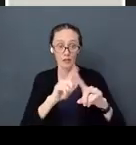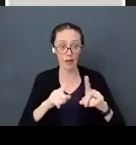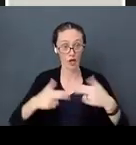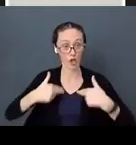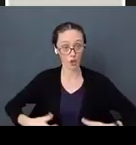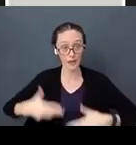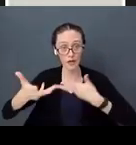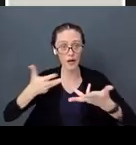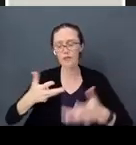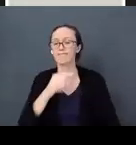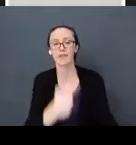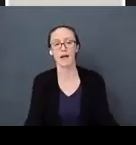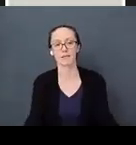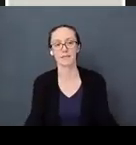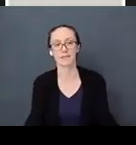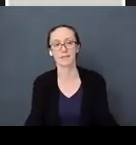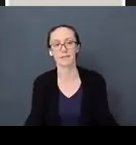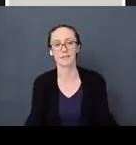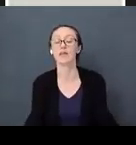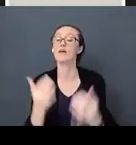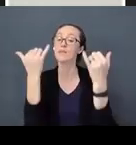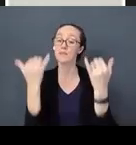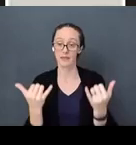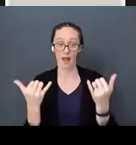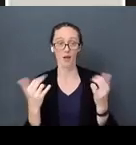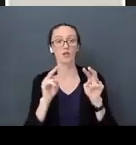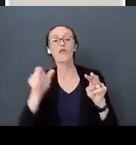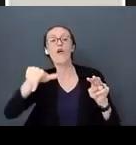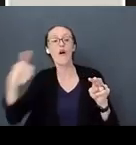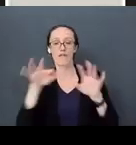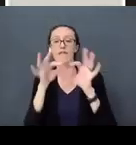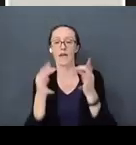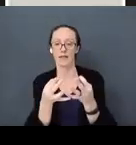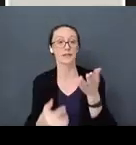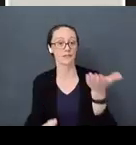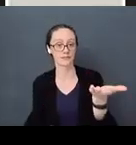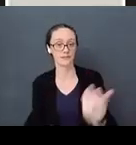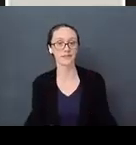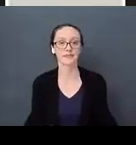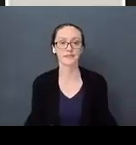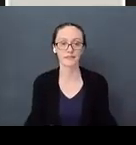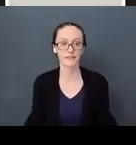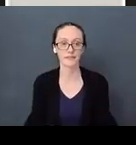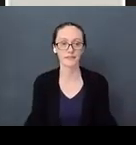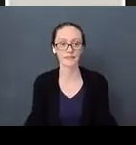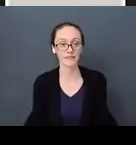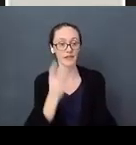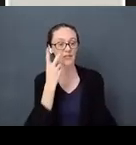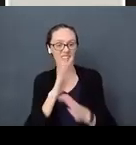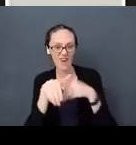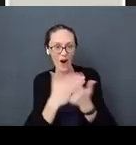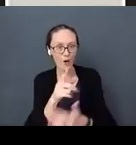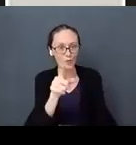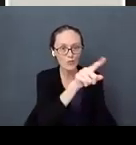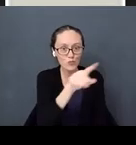As opposed to these families. Let’s look here at all these family all doing different things.